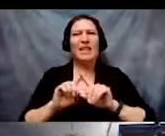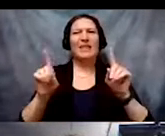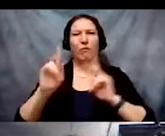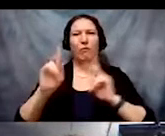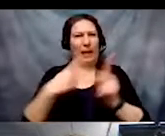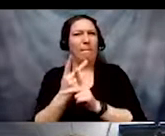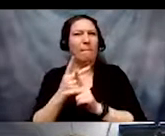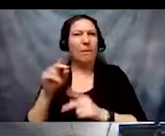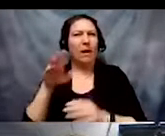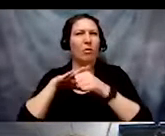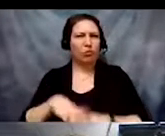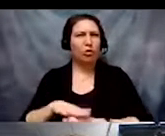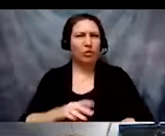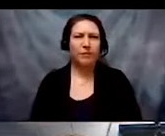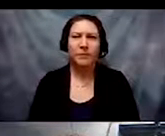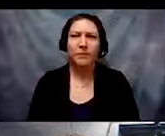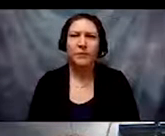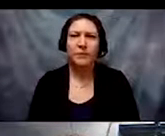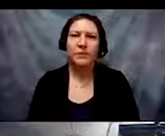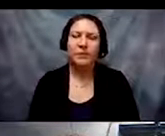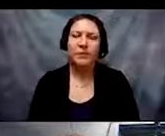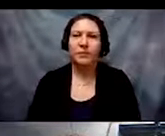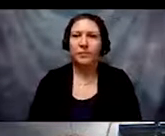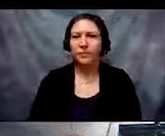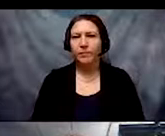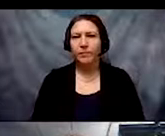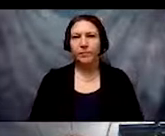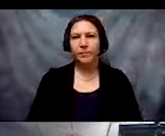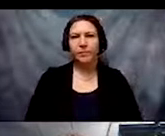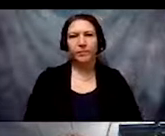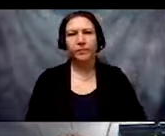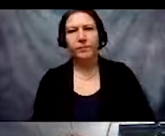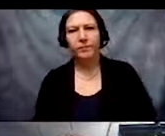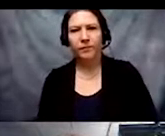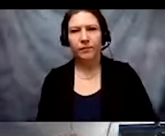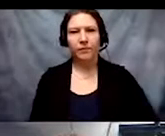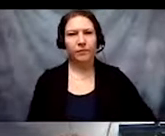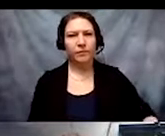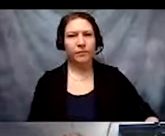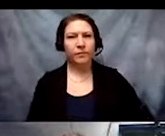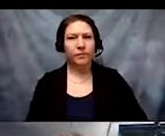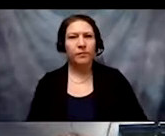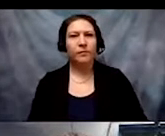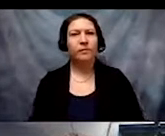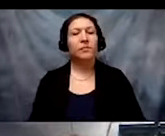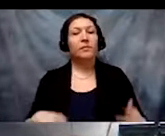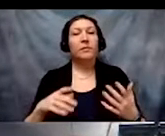At the same time, we should not forget as we shared last month,